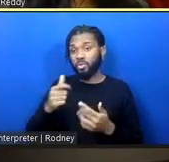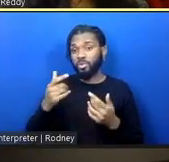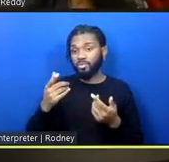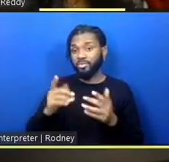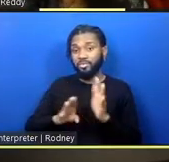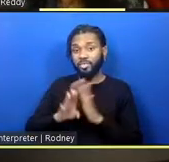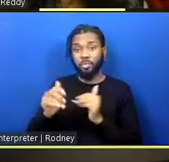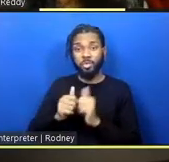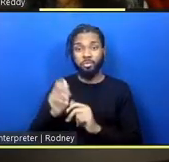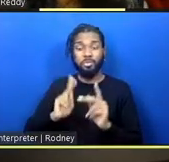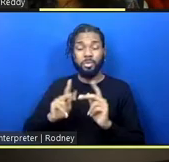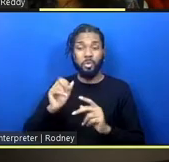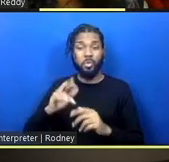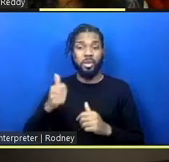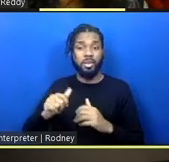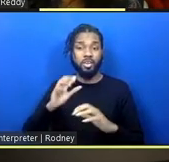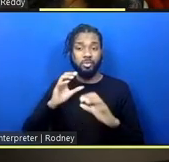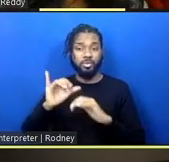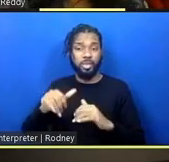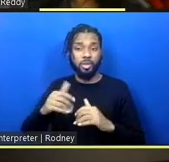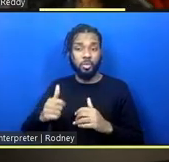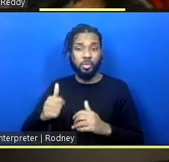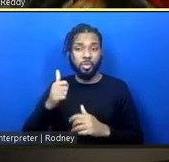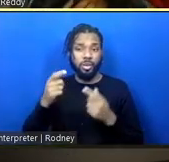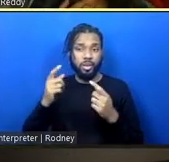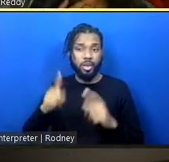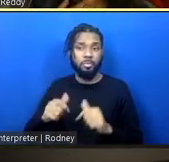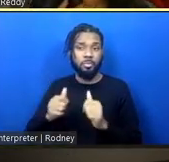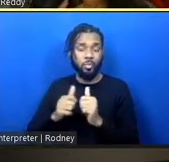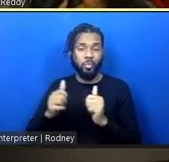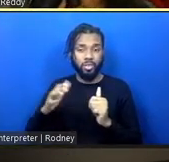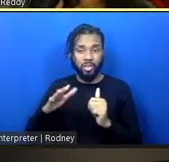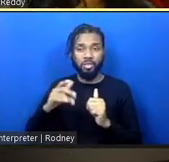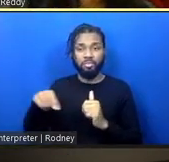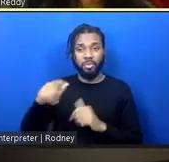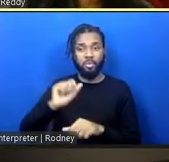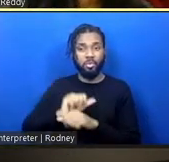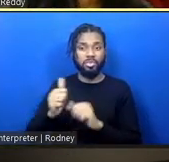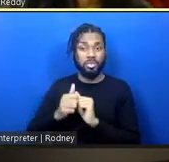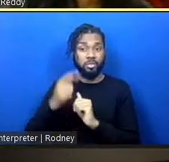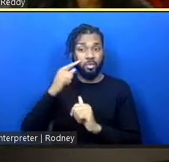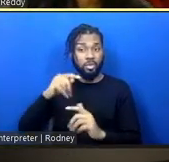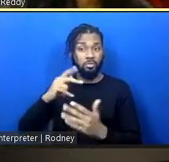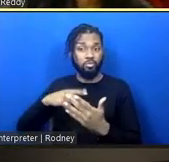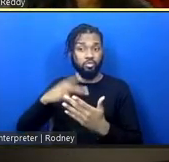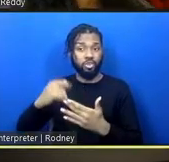communications that wouldn't have happened without them working together on this project. Yeah, absolutely.